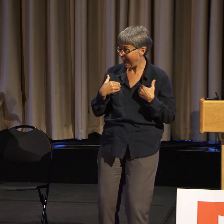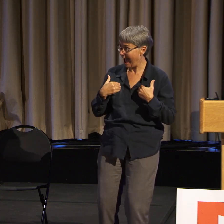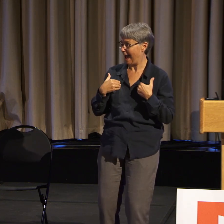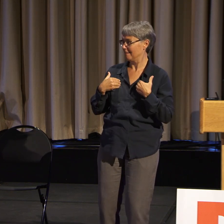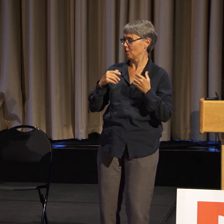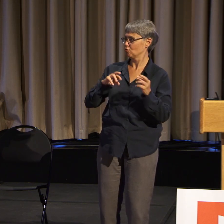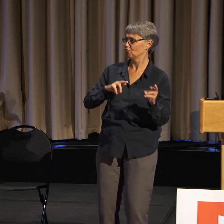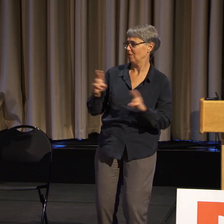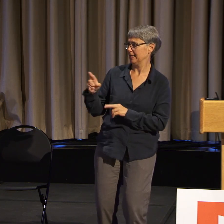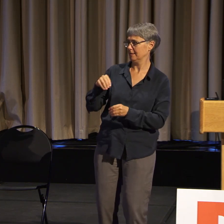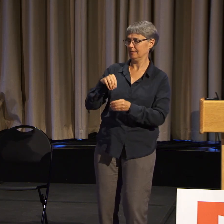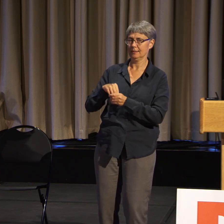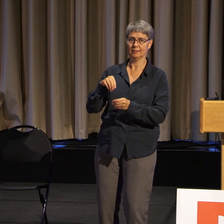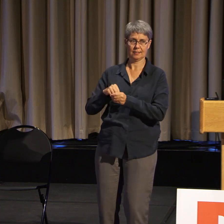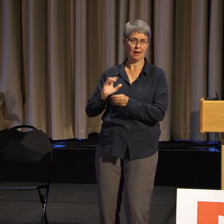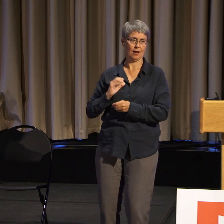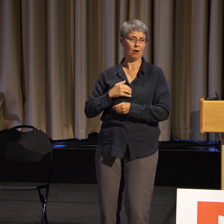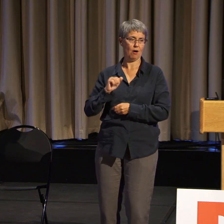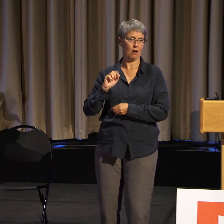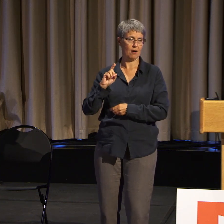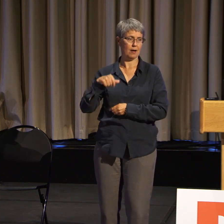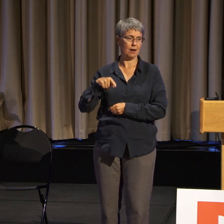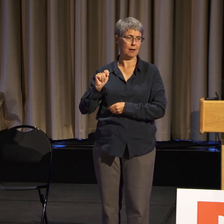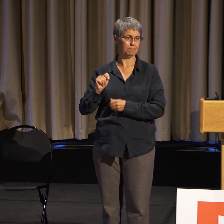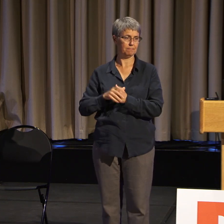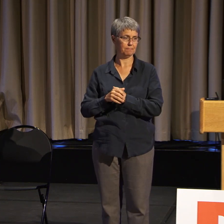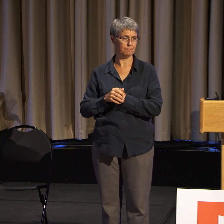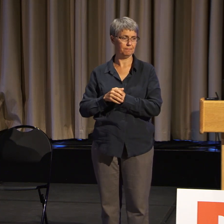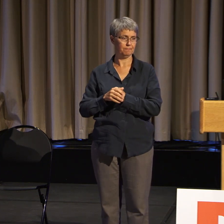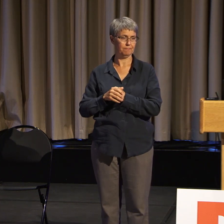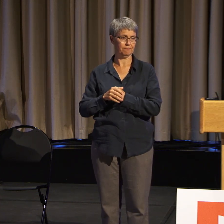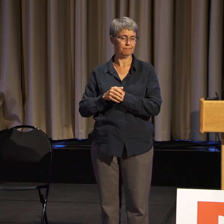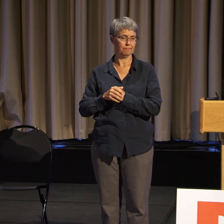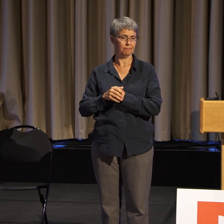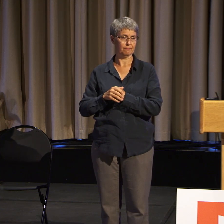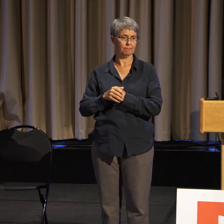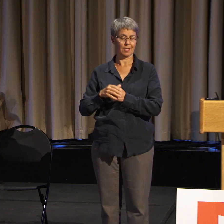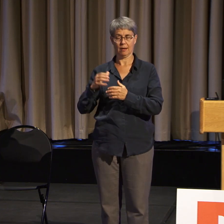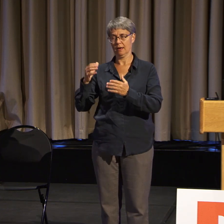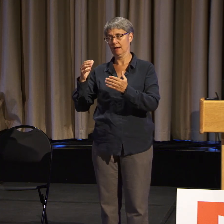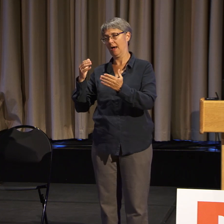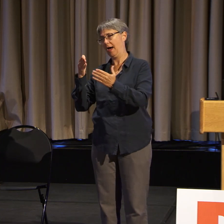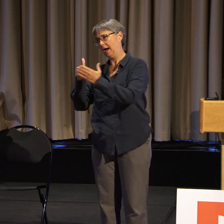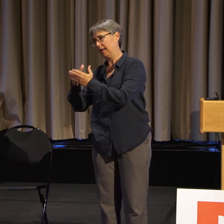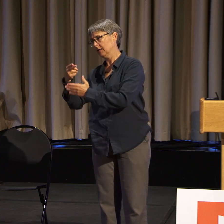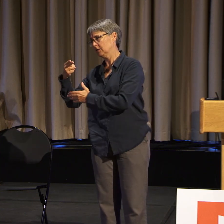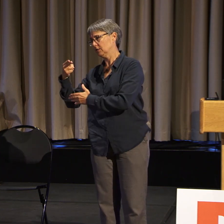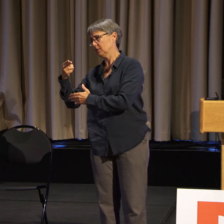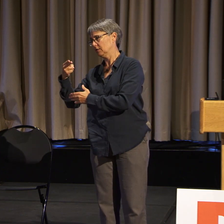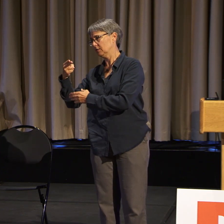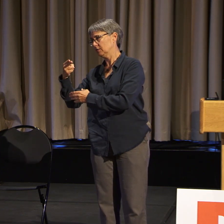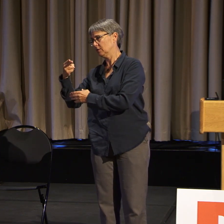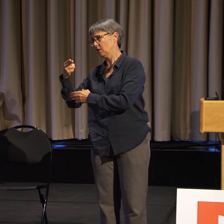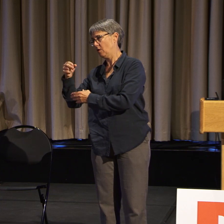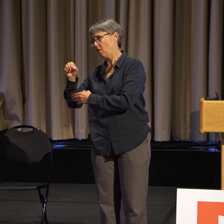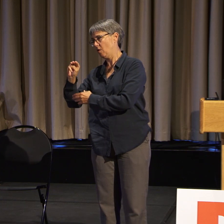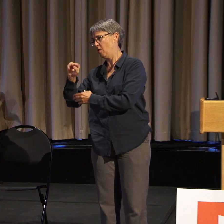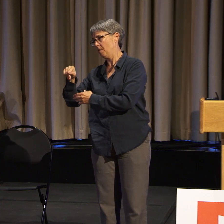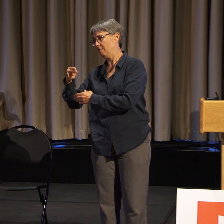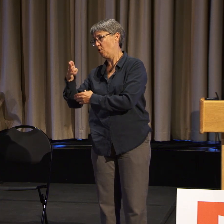in one of our chapters, that we wrote a statement that we will not tolerate homophobia, transphobia,